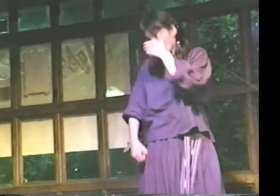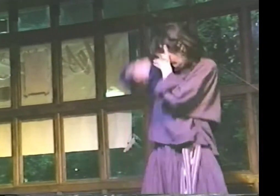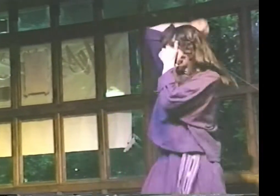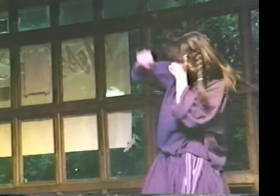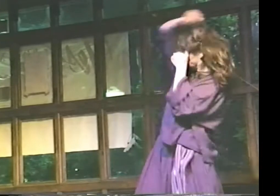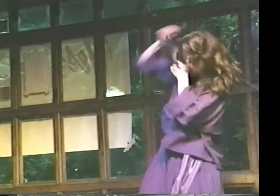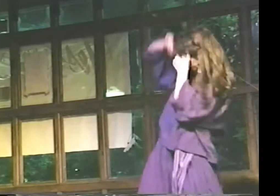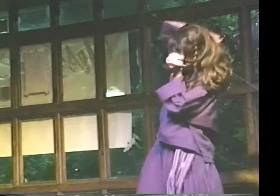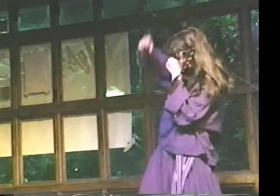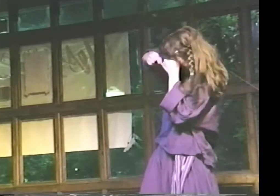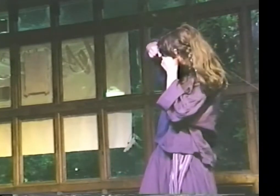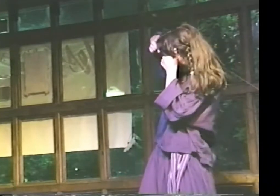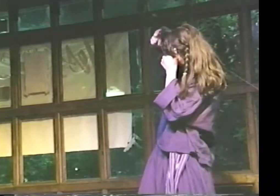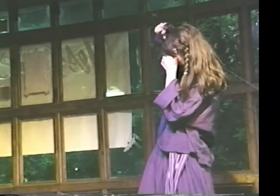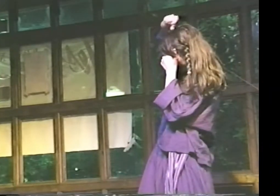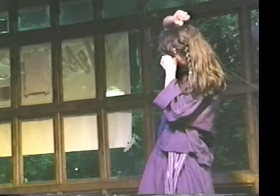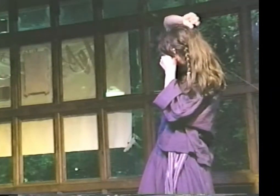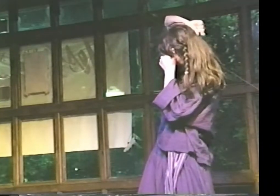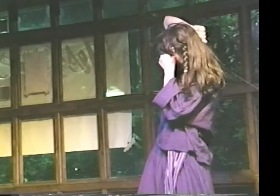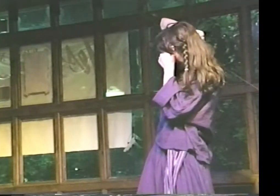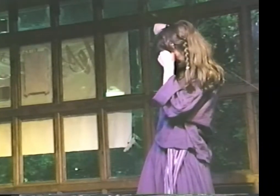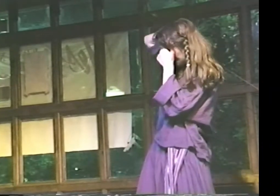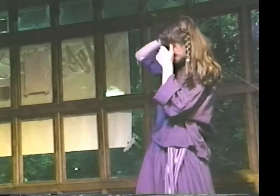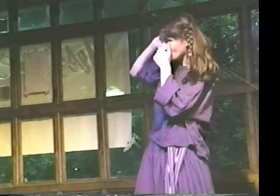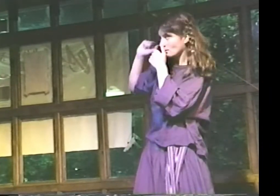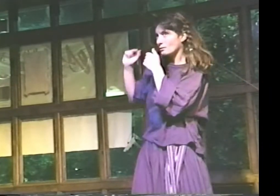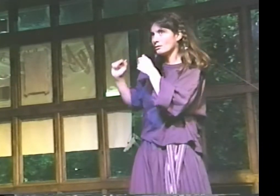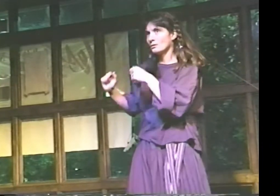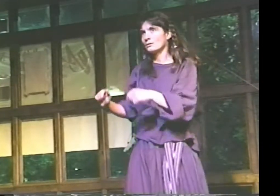"HEAD SHAVED BALD."